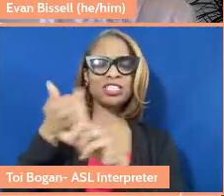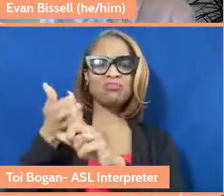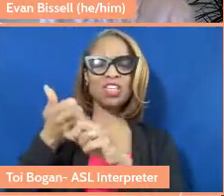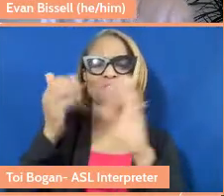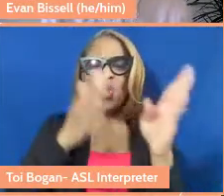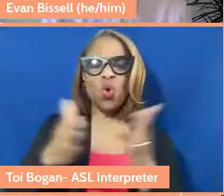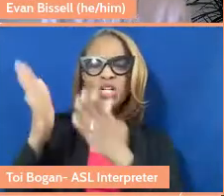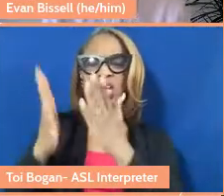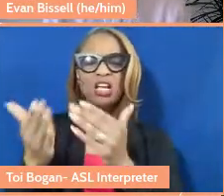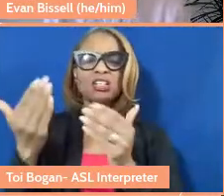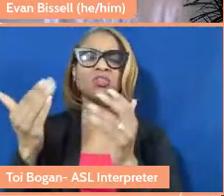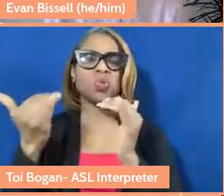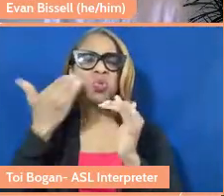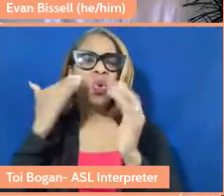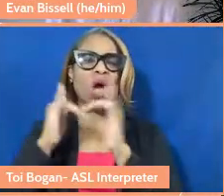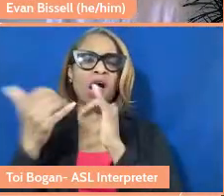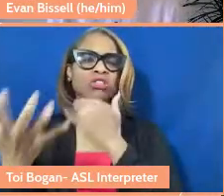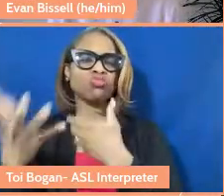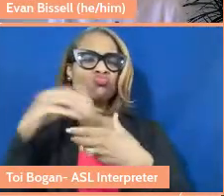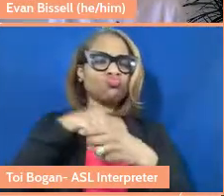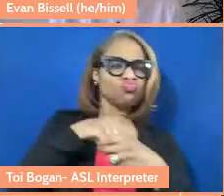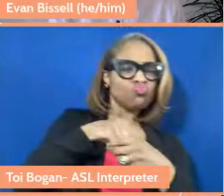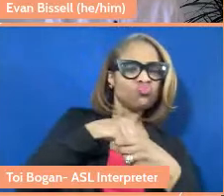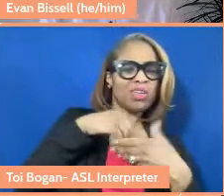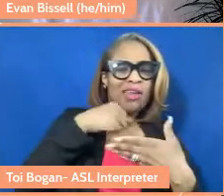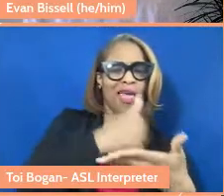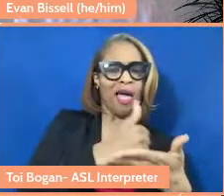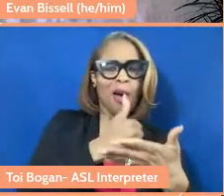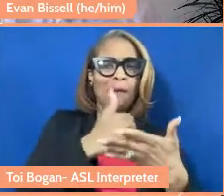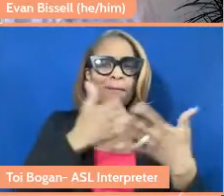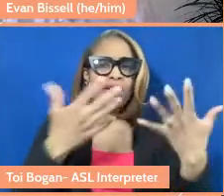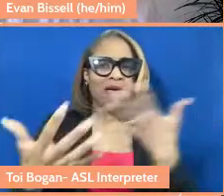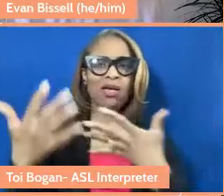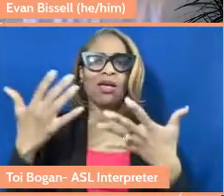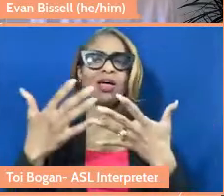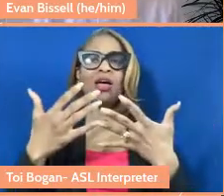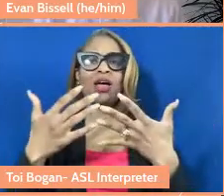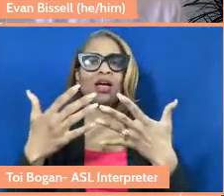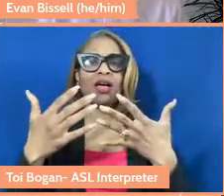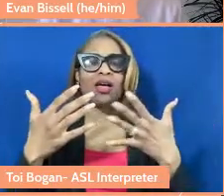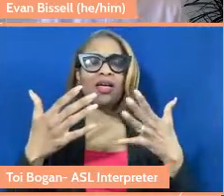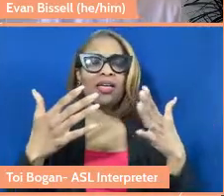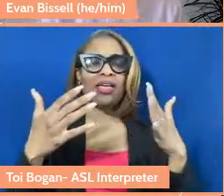step in the middle of a crisis and help you mobilize resources?"